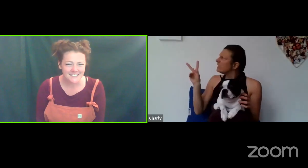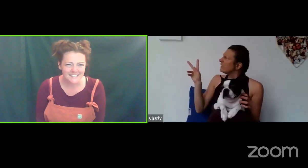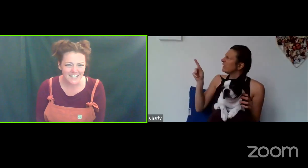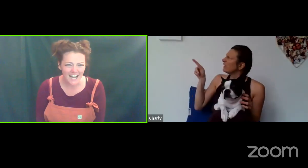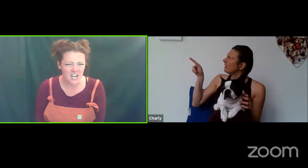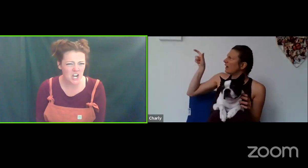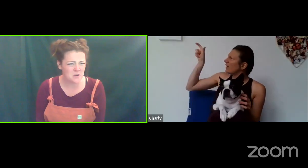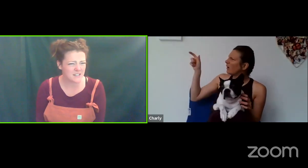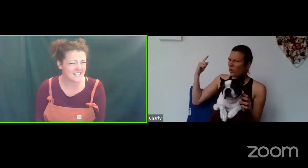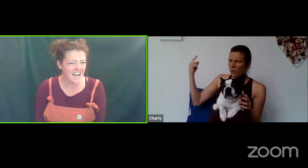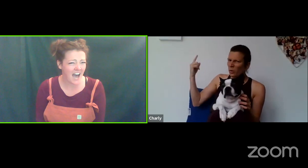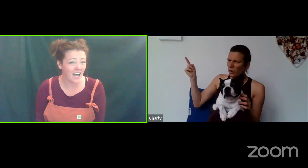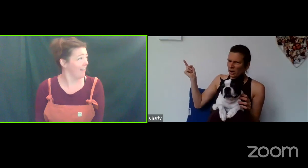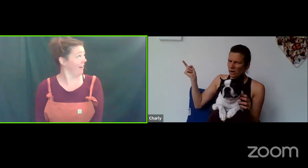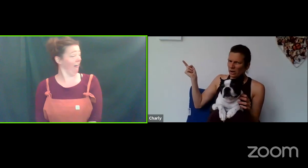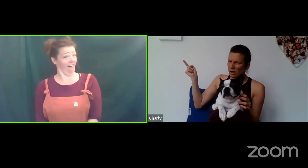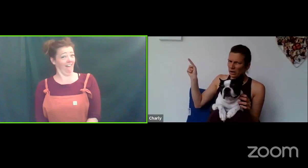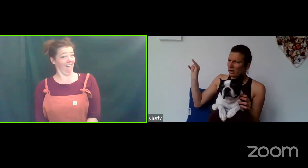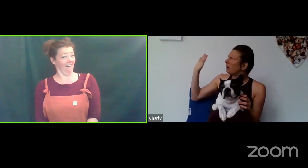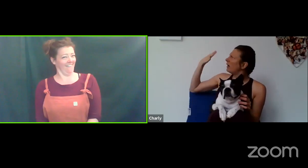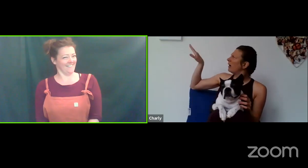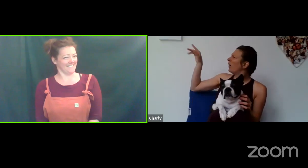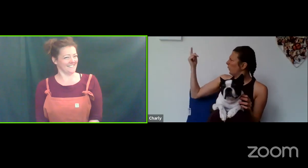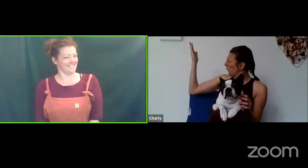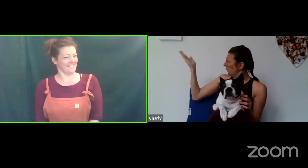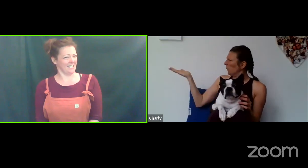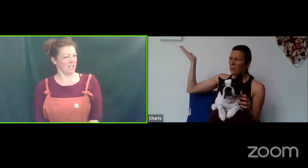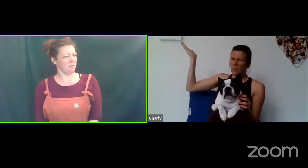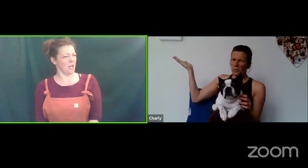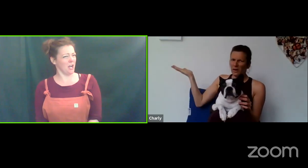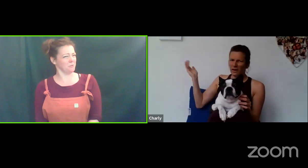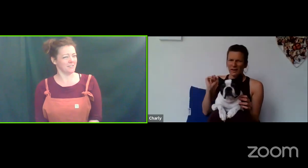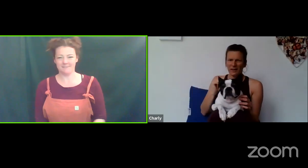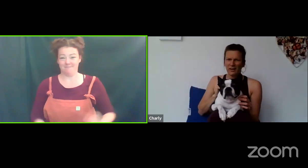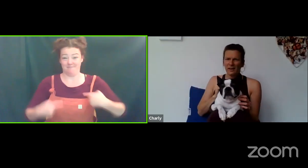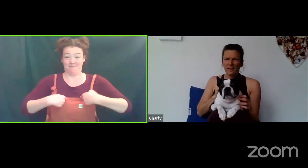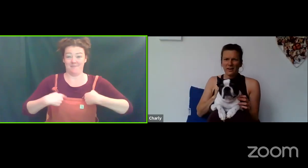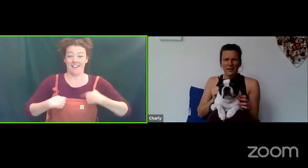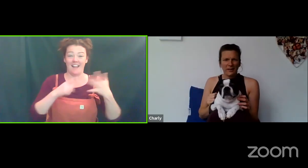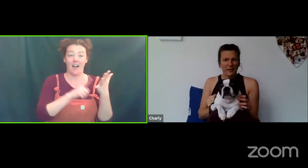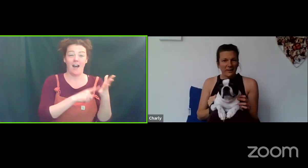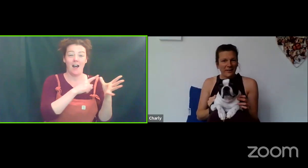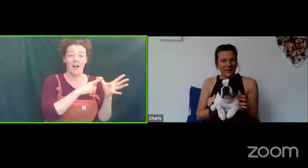And who is that? Who are you?